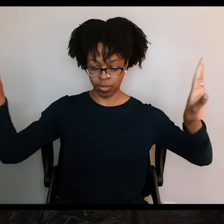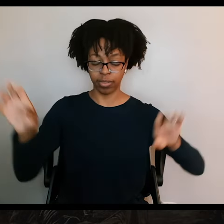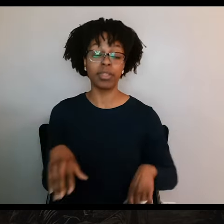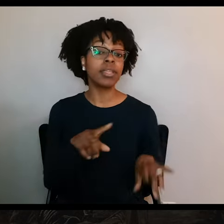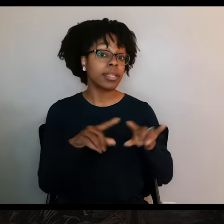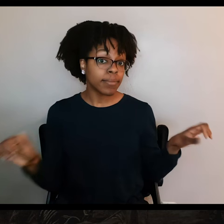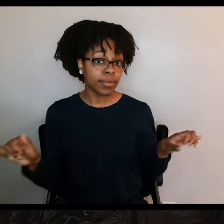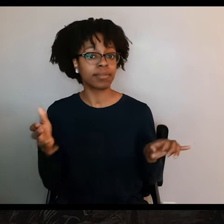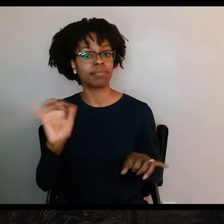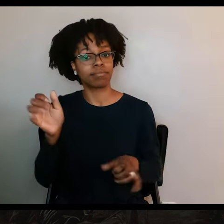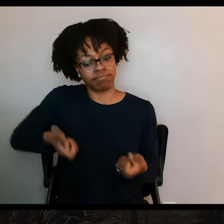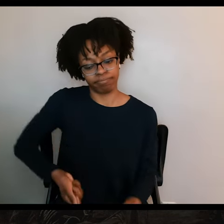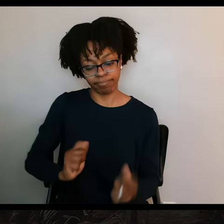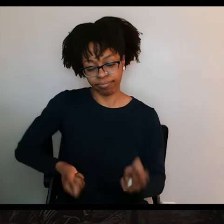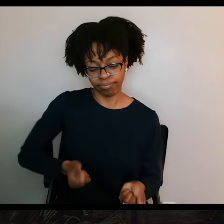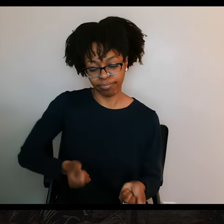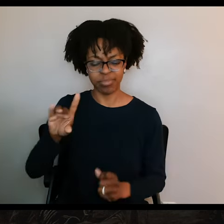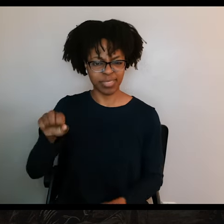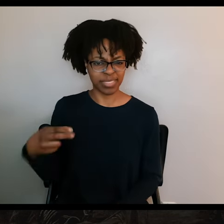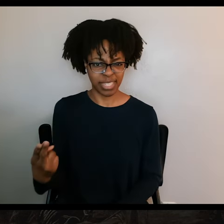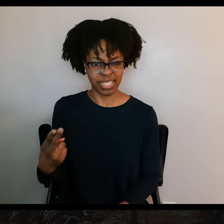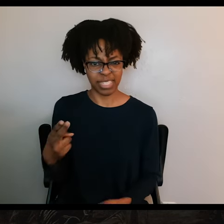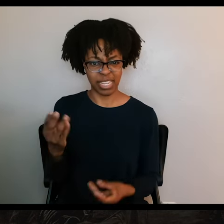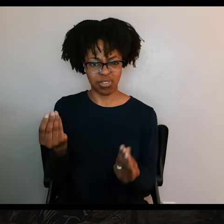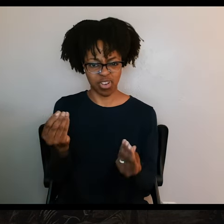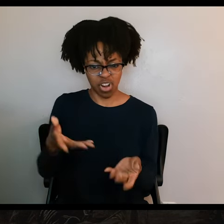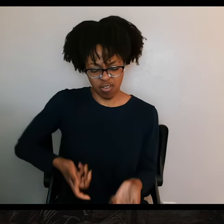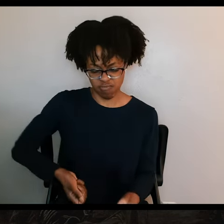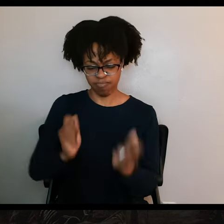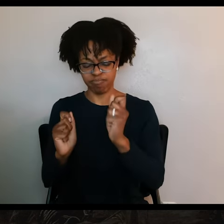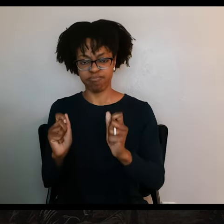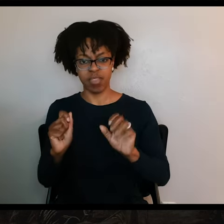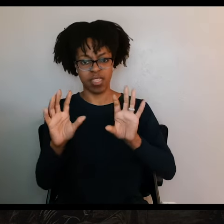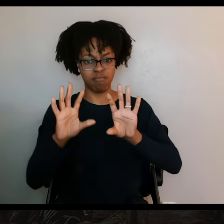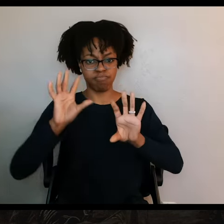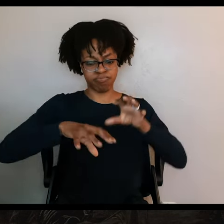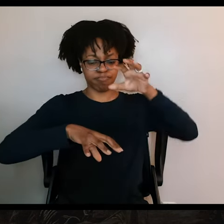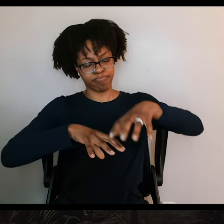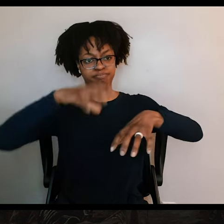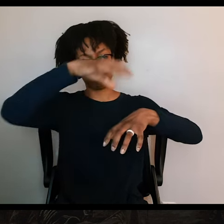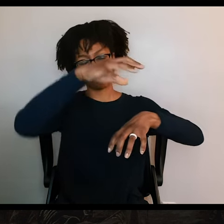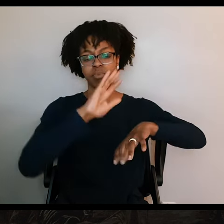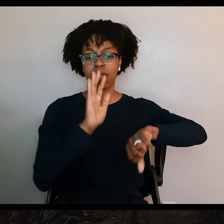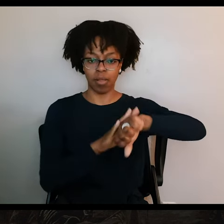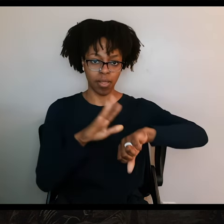At the same time, they're digging all of these ditches and throwing that dirt up against the walls in order to fortify them and make sure that they're strong enough